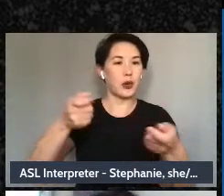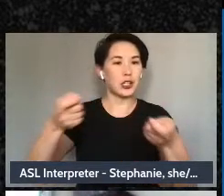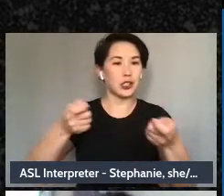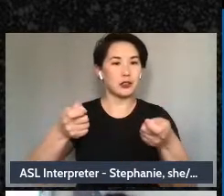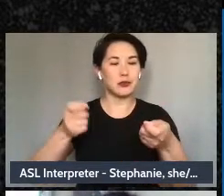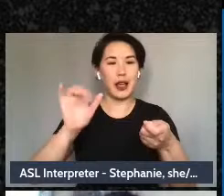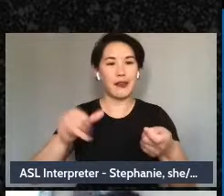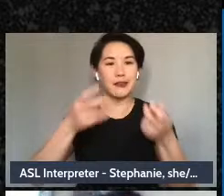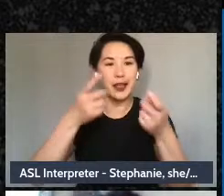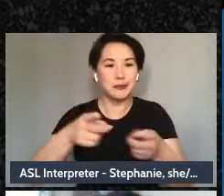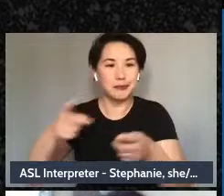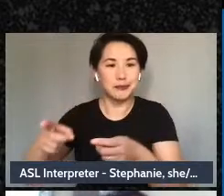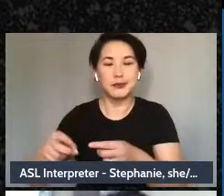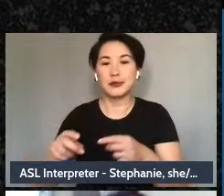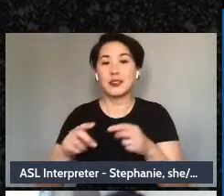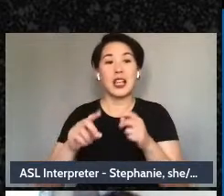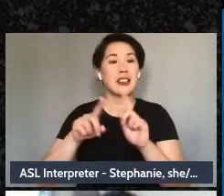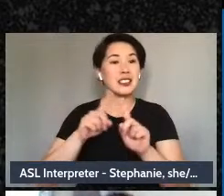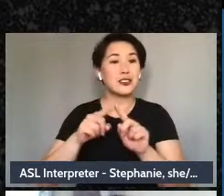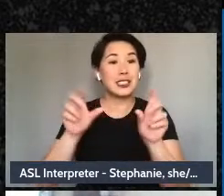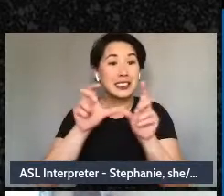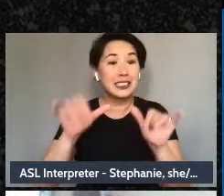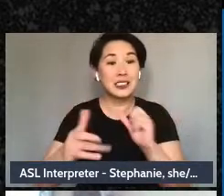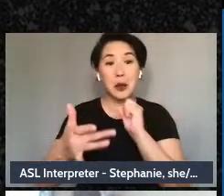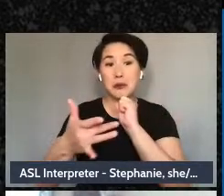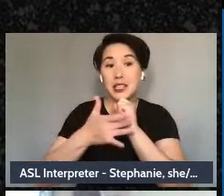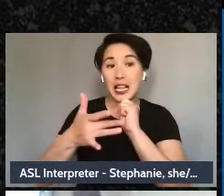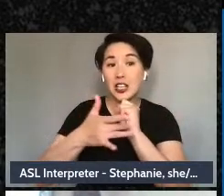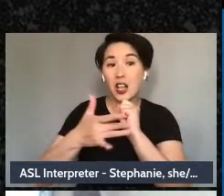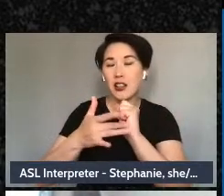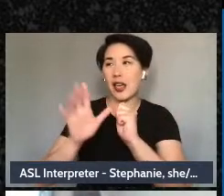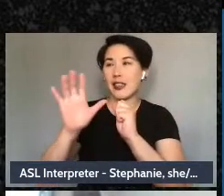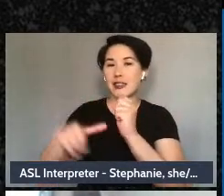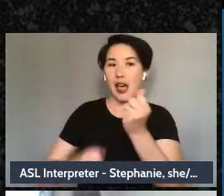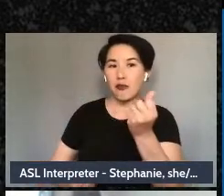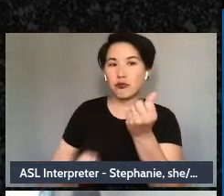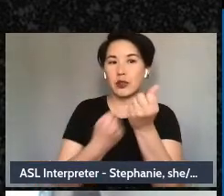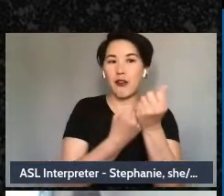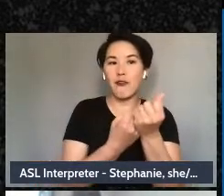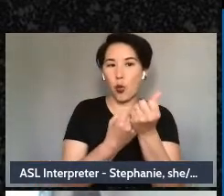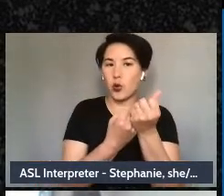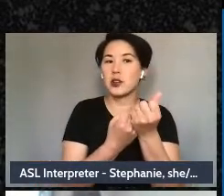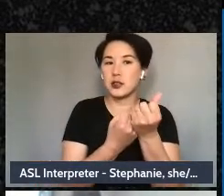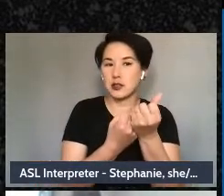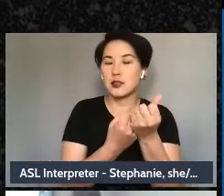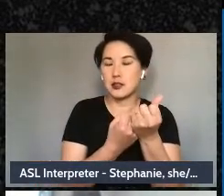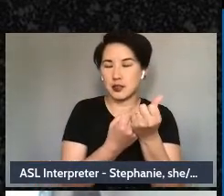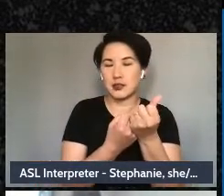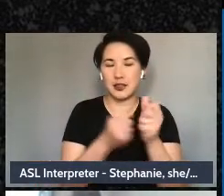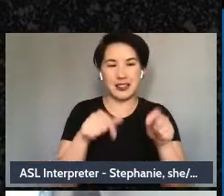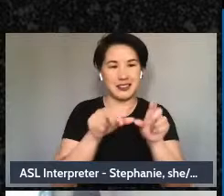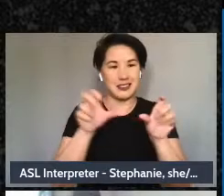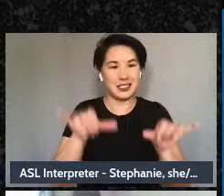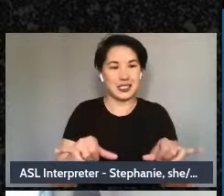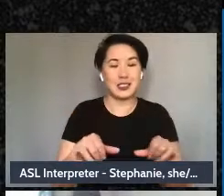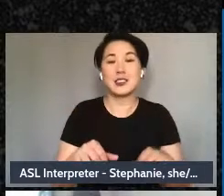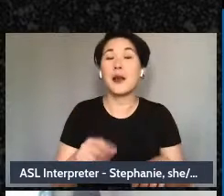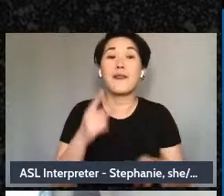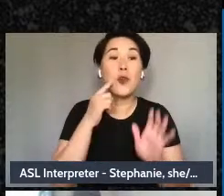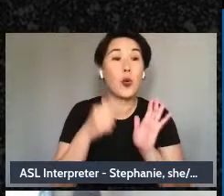techniques, and the systems, and technologies that enforce. For example, crazy people are dangerous,